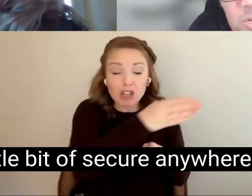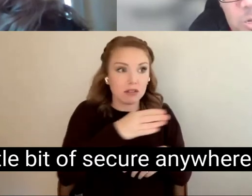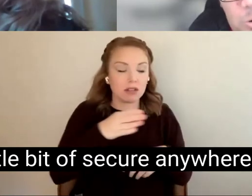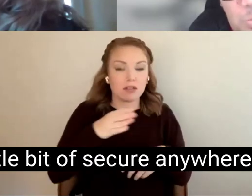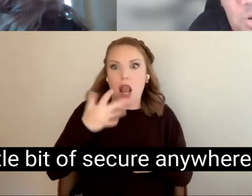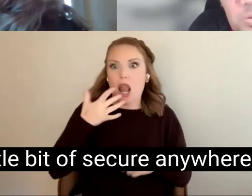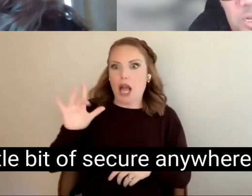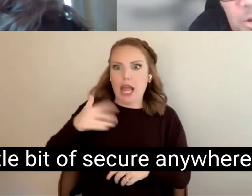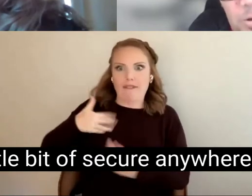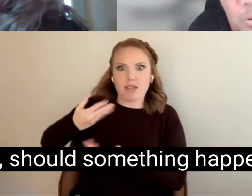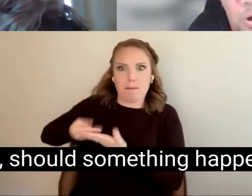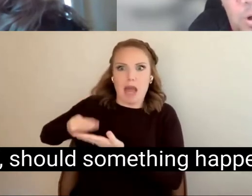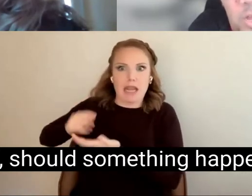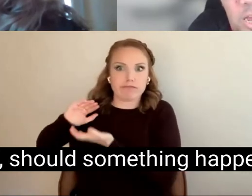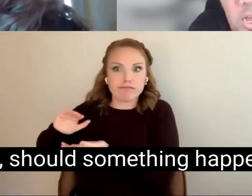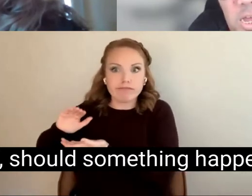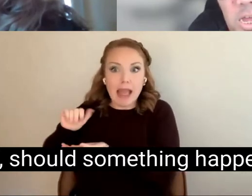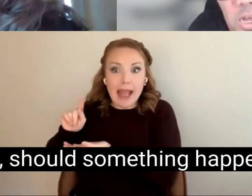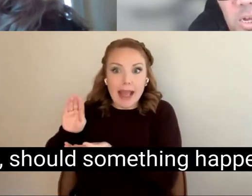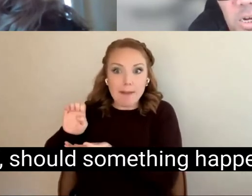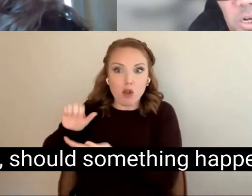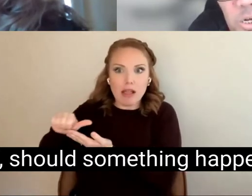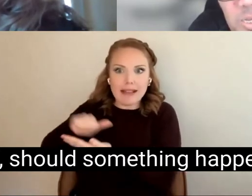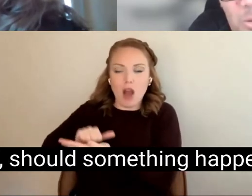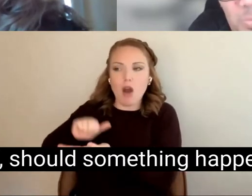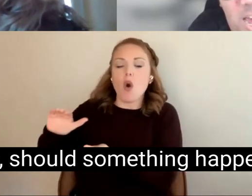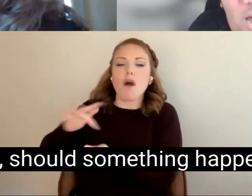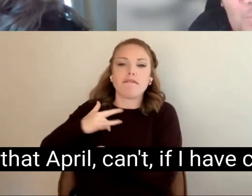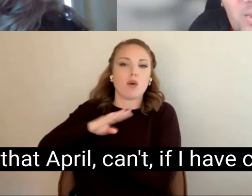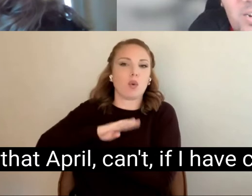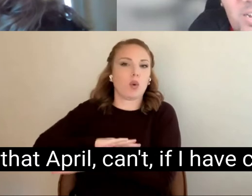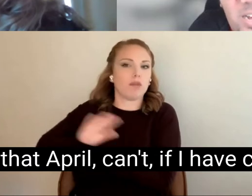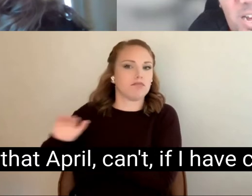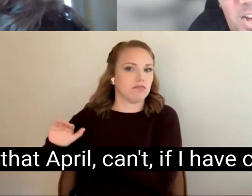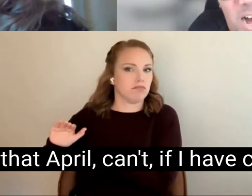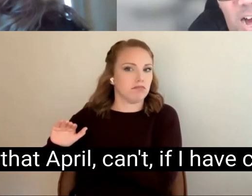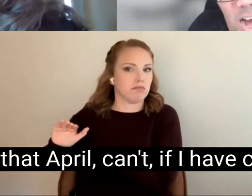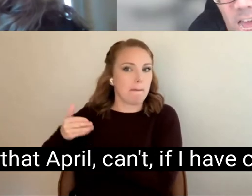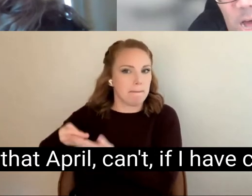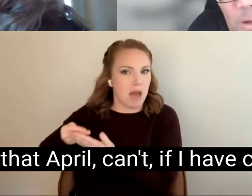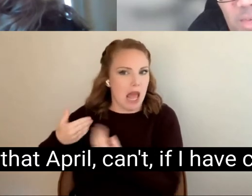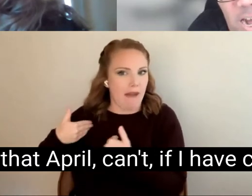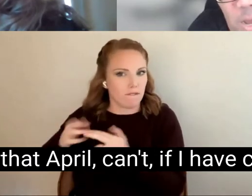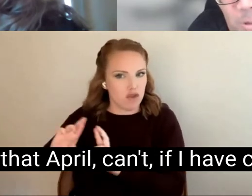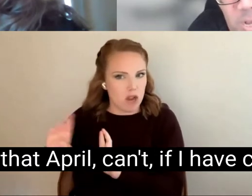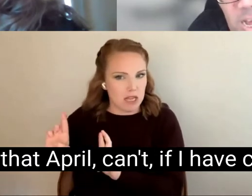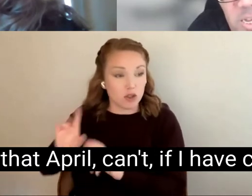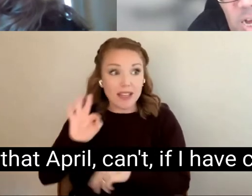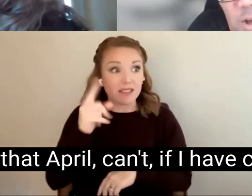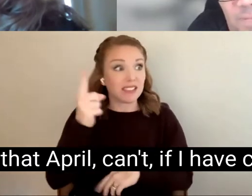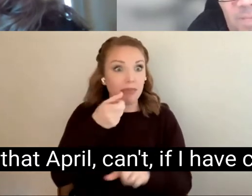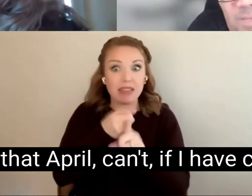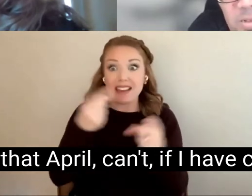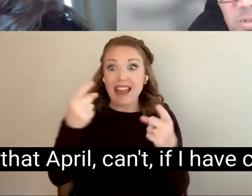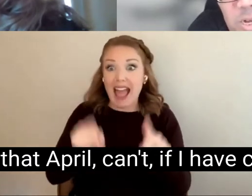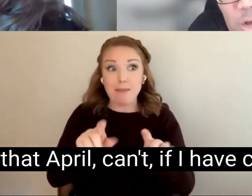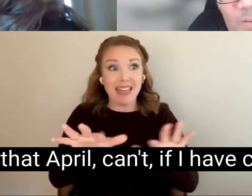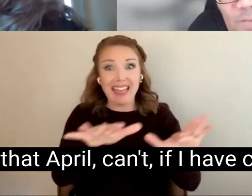little bit of secureanywhere. Like, should something happen. I have that April, can't, if I have cover